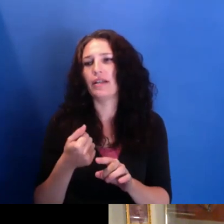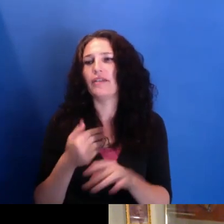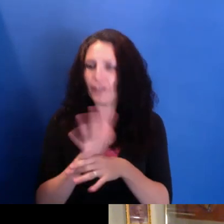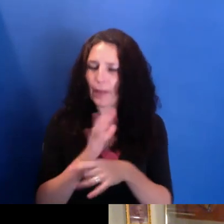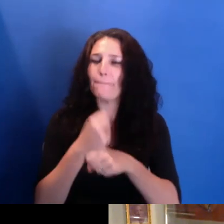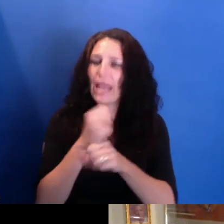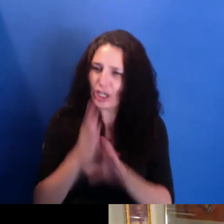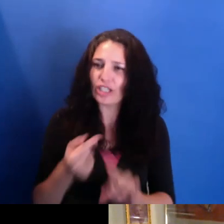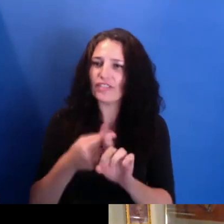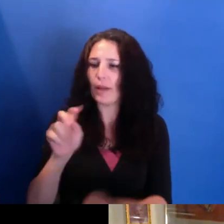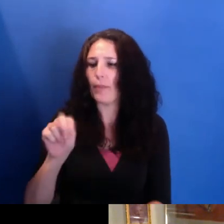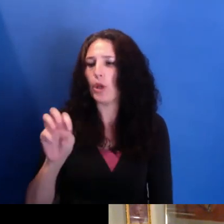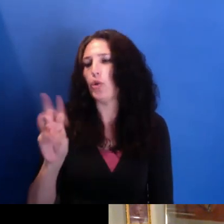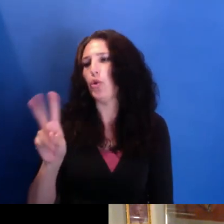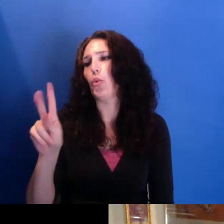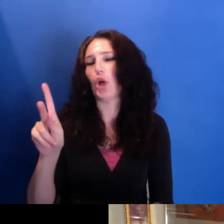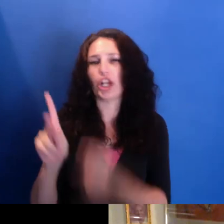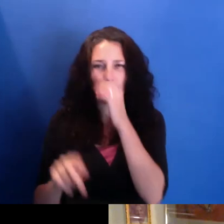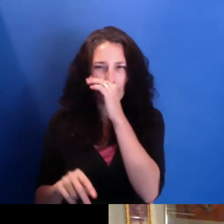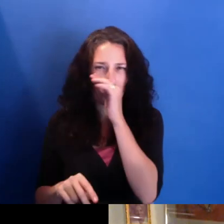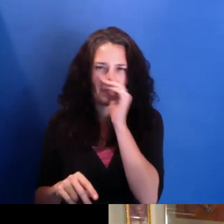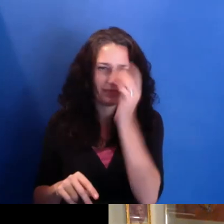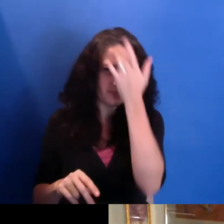has been how I've been able to sustain.